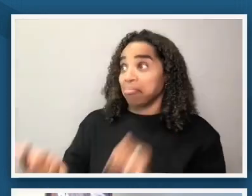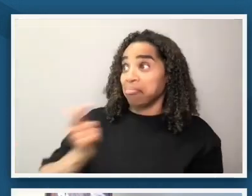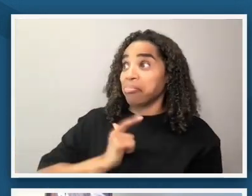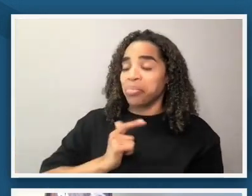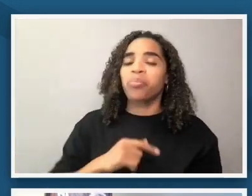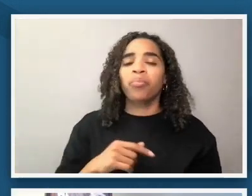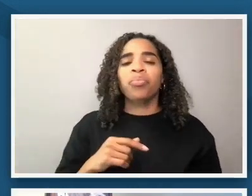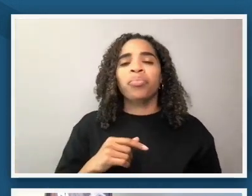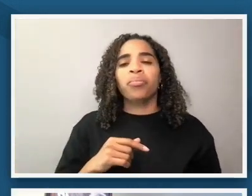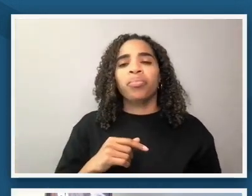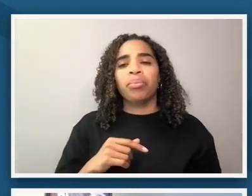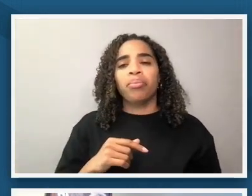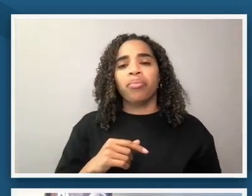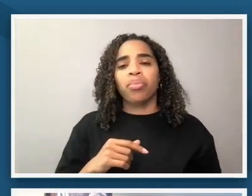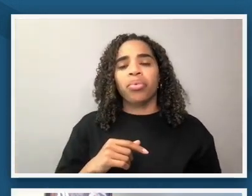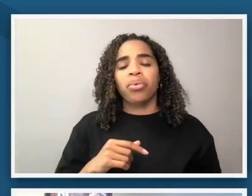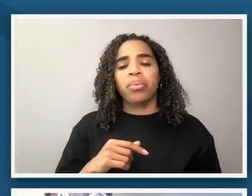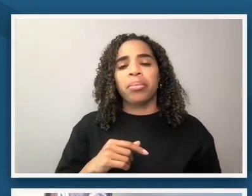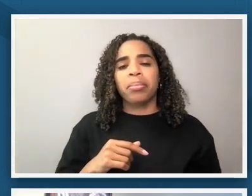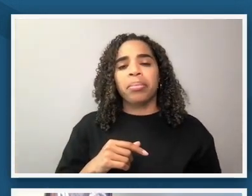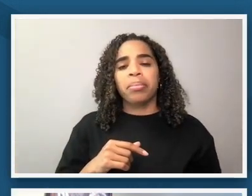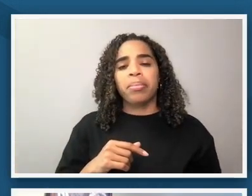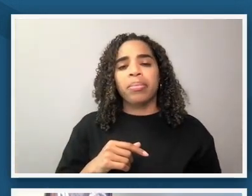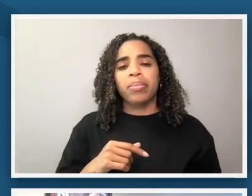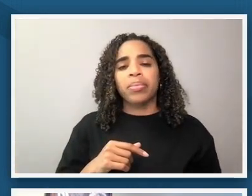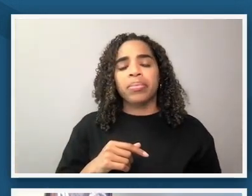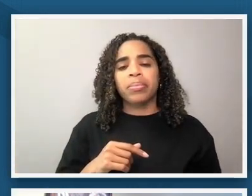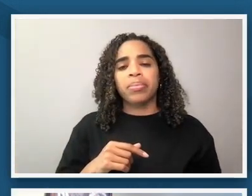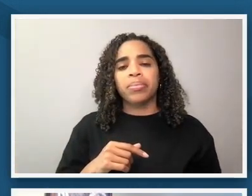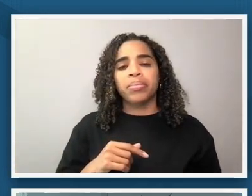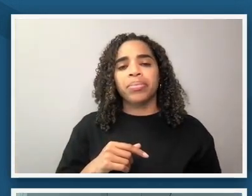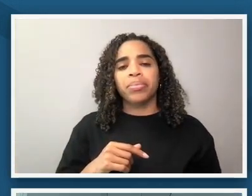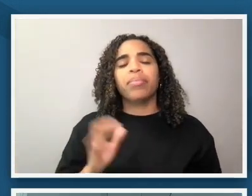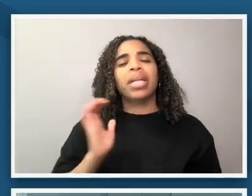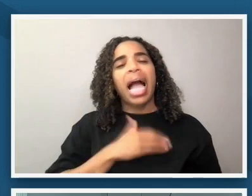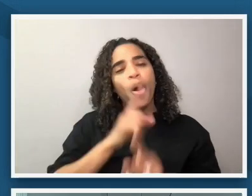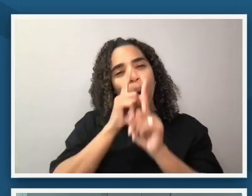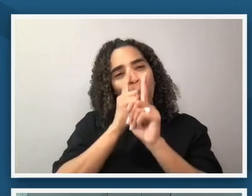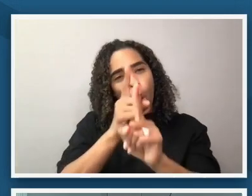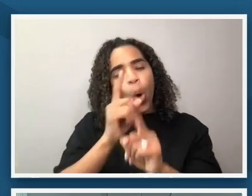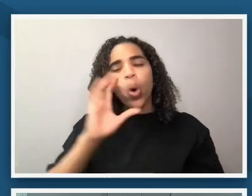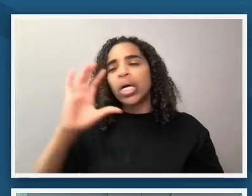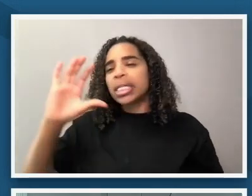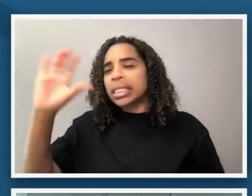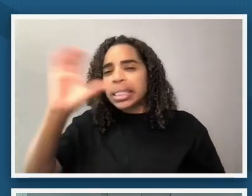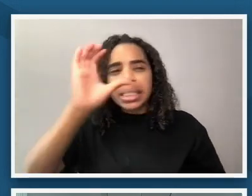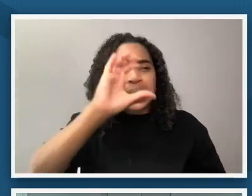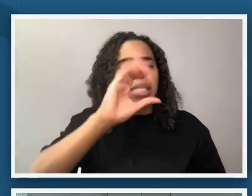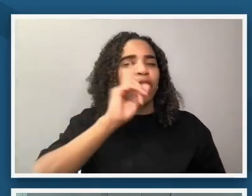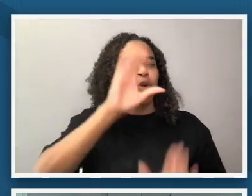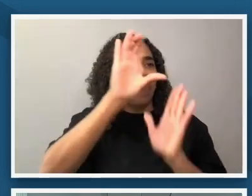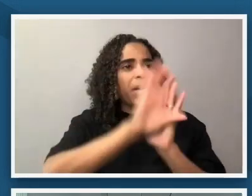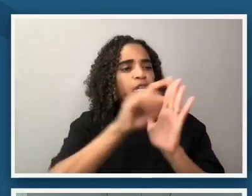part brianna is that wanting to find an image that was simple enough to make